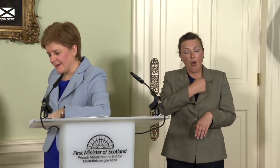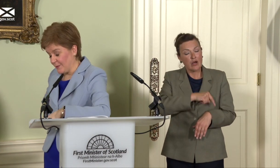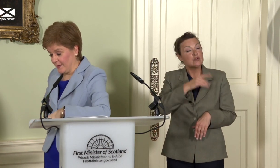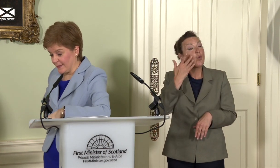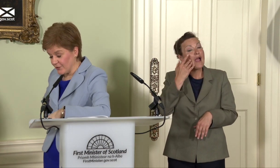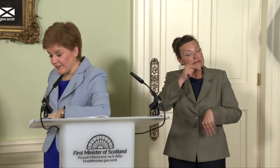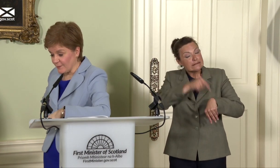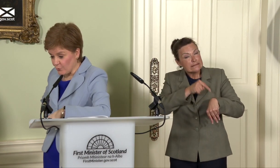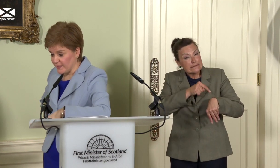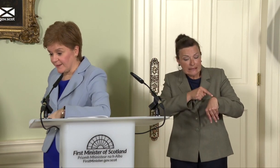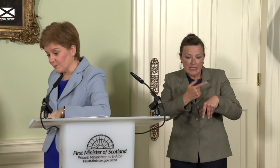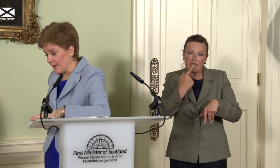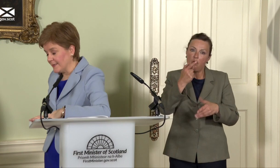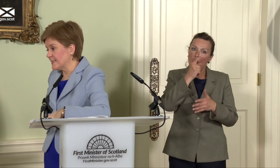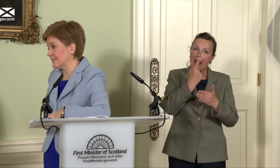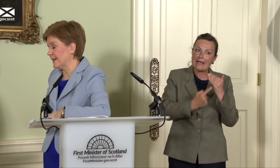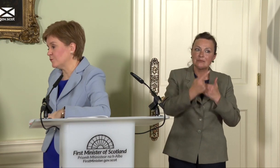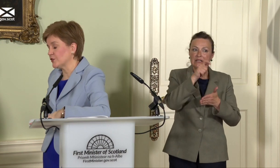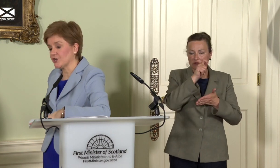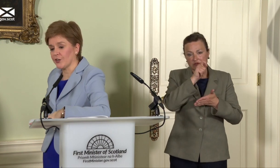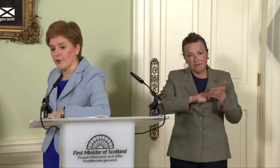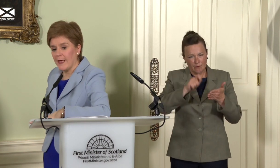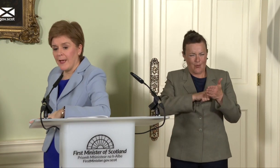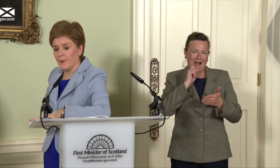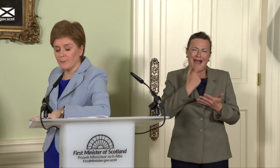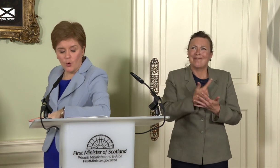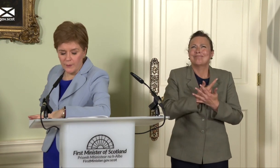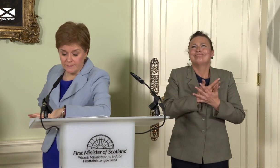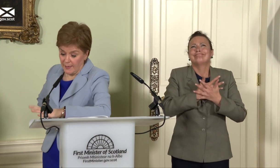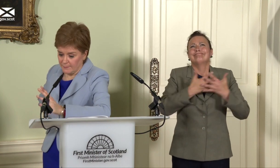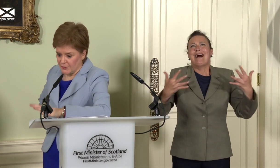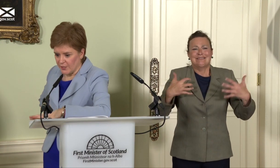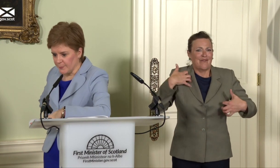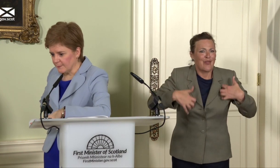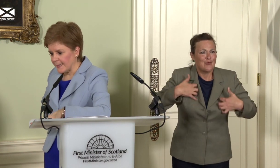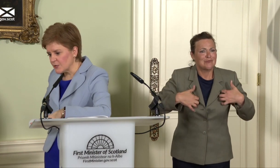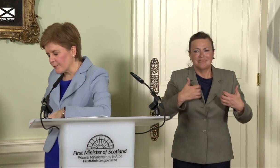I think, interest, enthusiasm and voter turnout. I’m not… Literally, I’ll be candid with you,